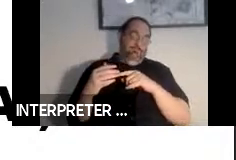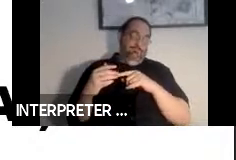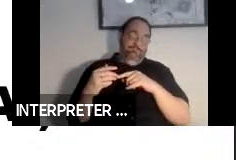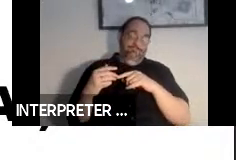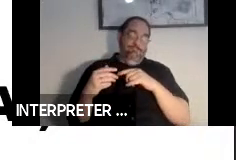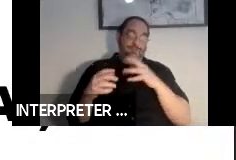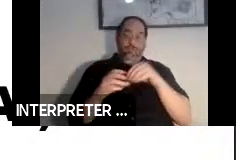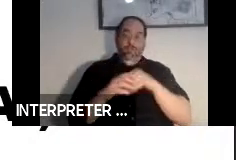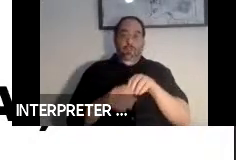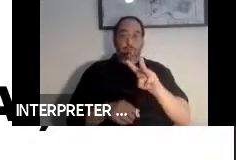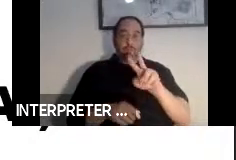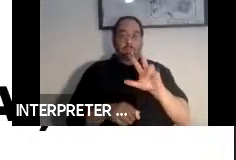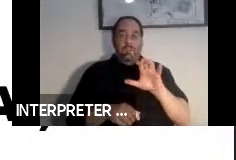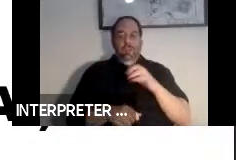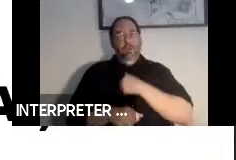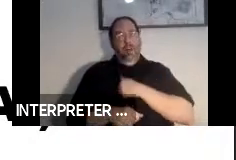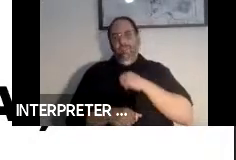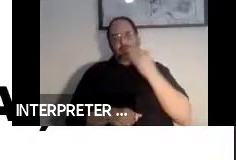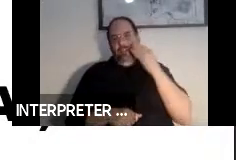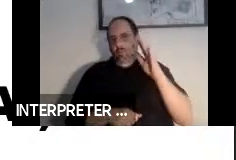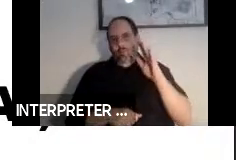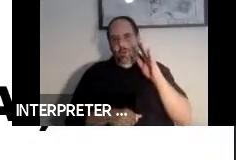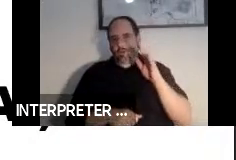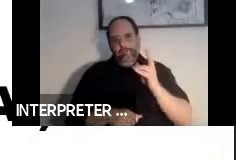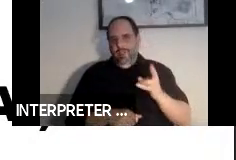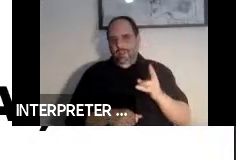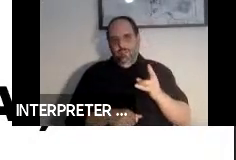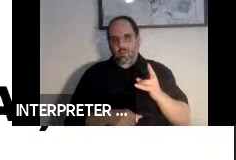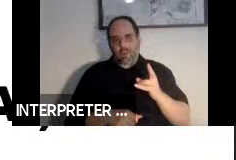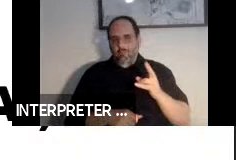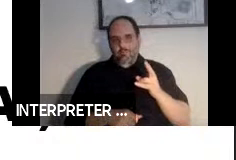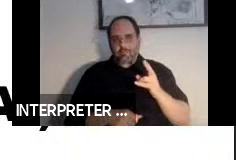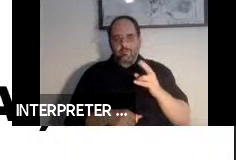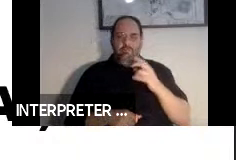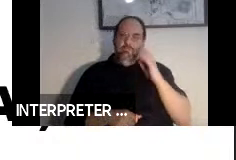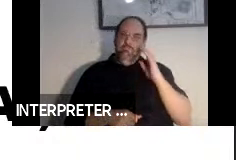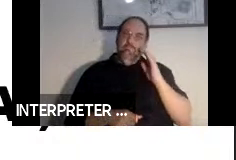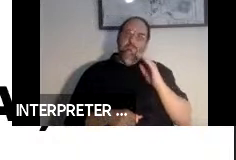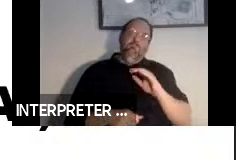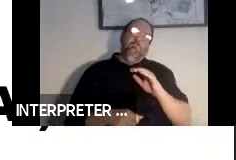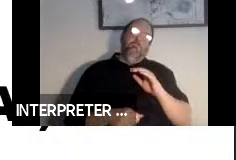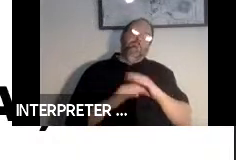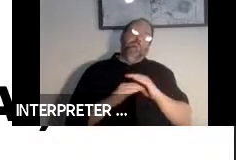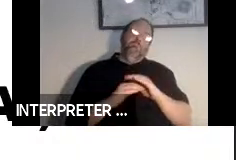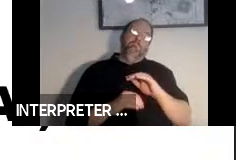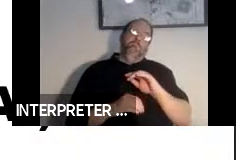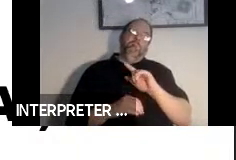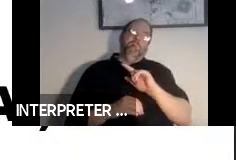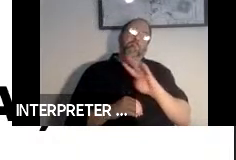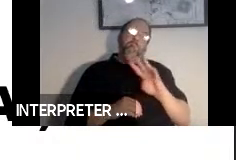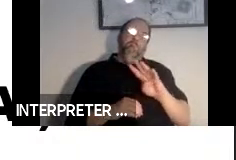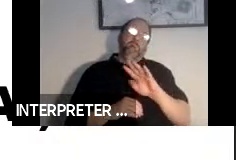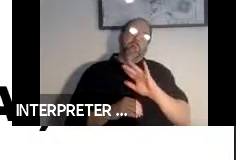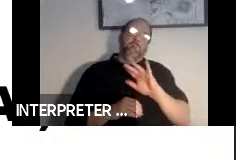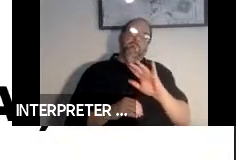apologize. At least 24, 25 years has been around. It is a strong community of very dedicated people